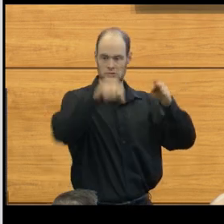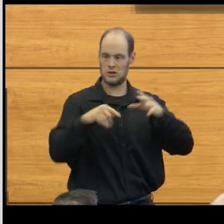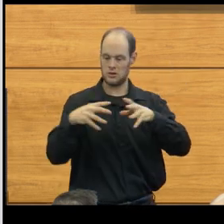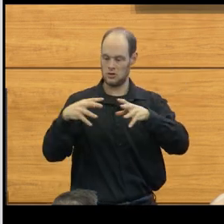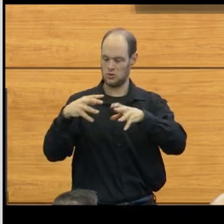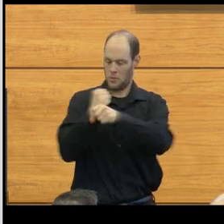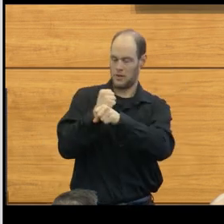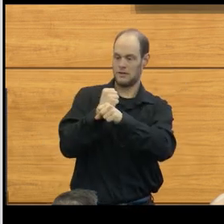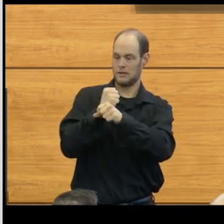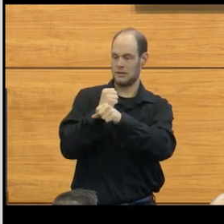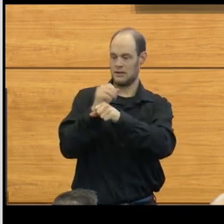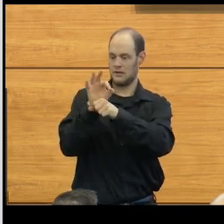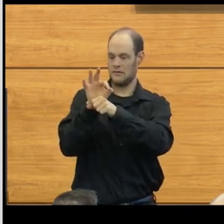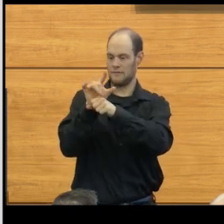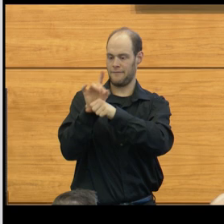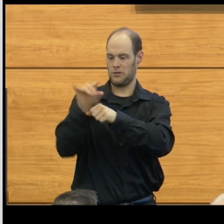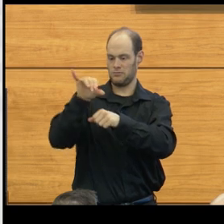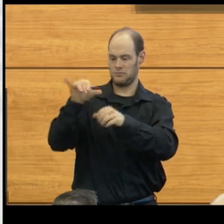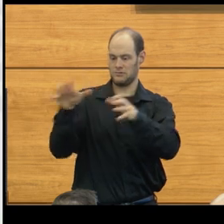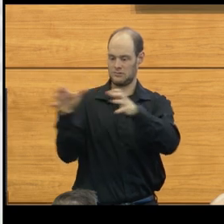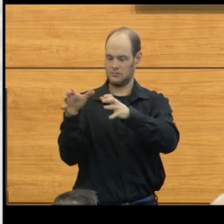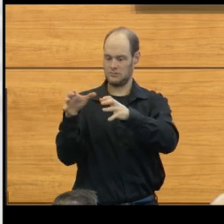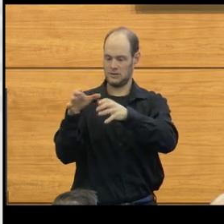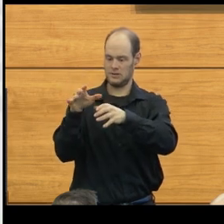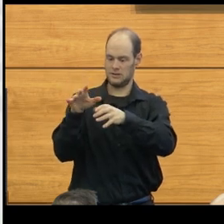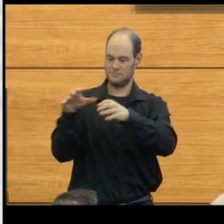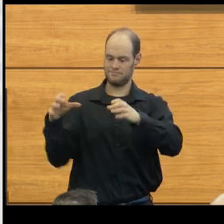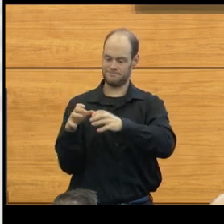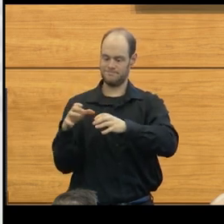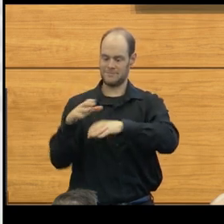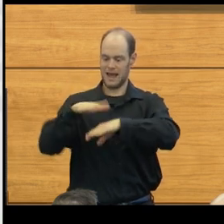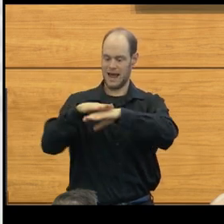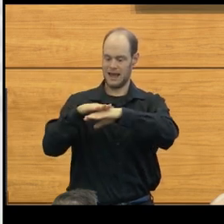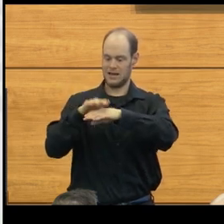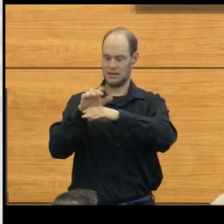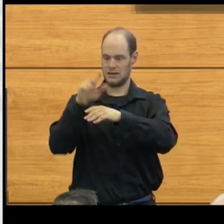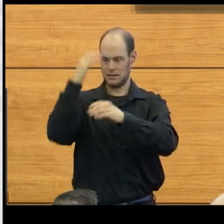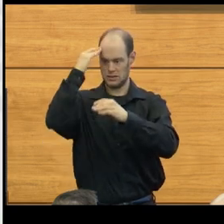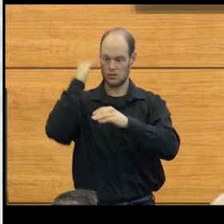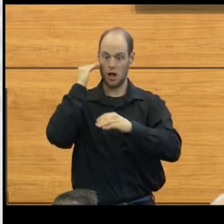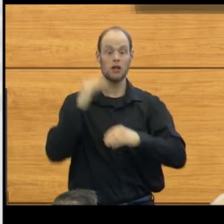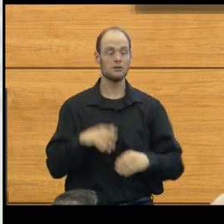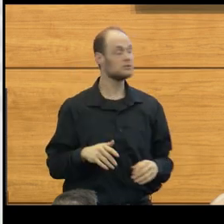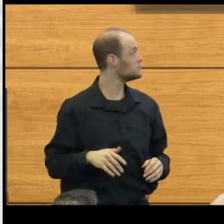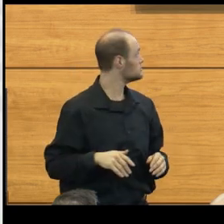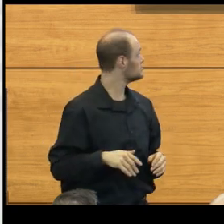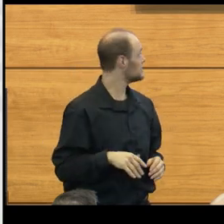of the fluid spaces at the base of the skull. I explained to the mom that, you know, there's a variety